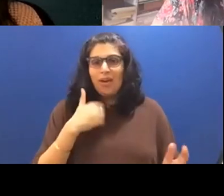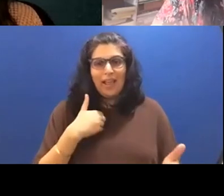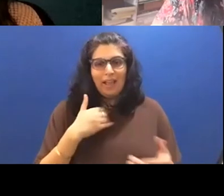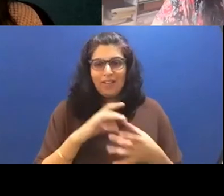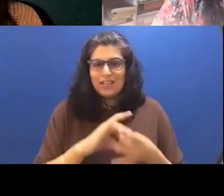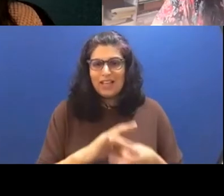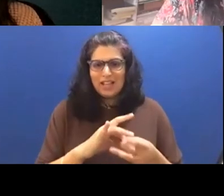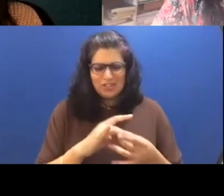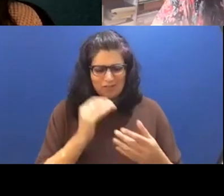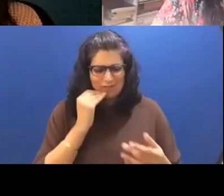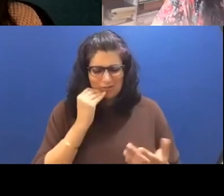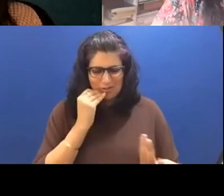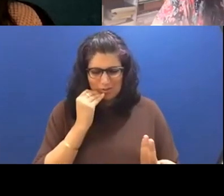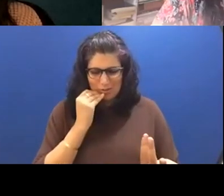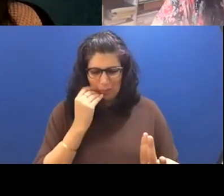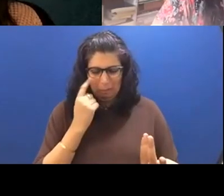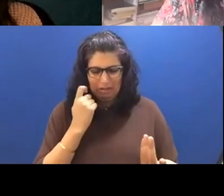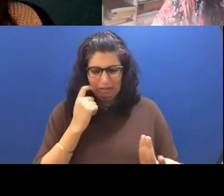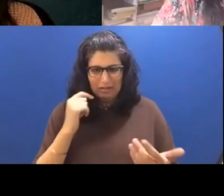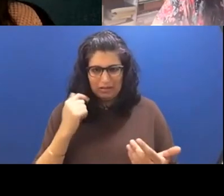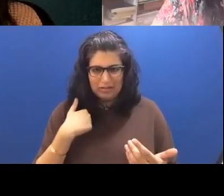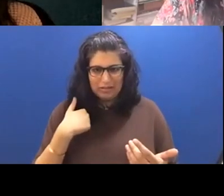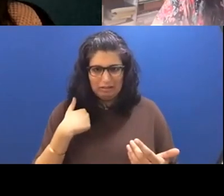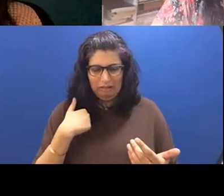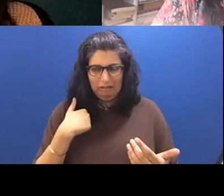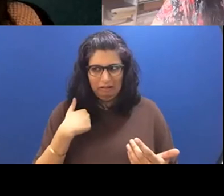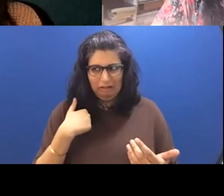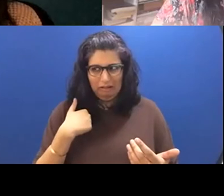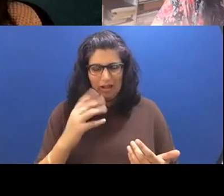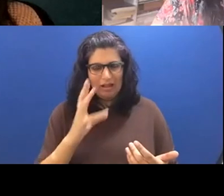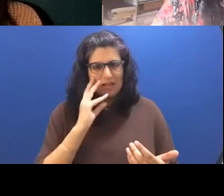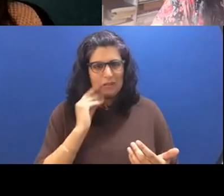to this food of your culture because you are so ostracized for it but then all these other